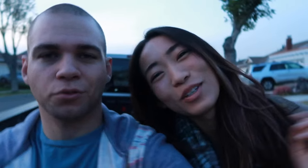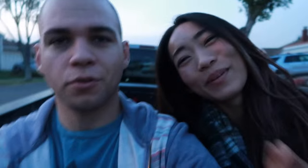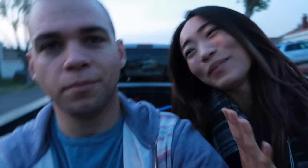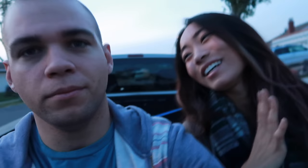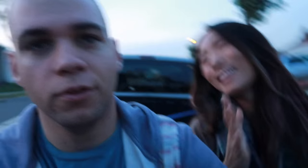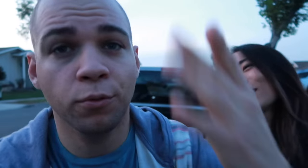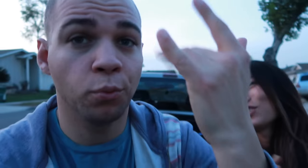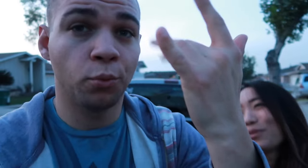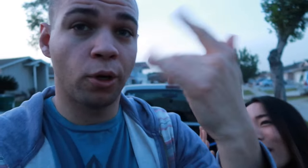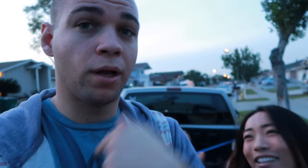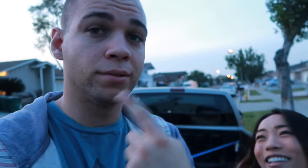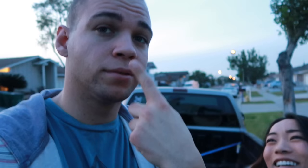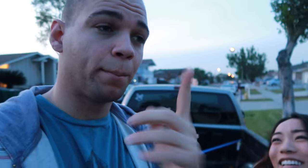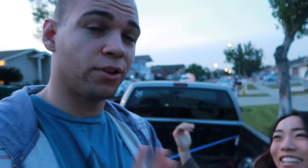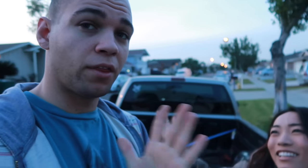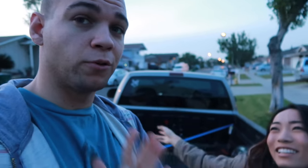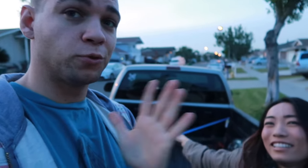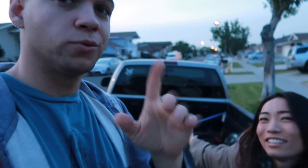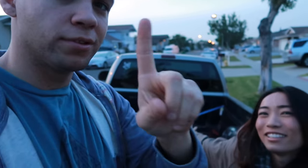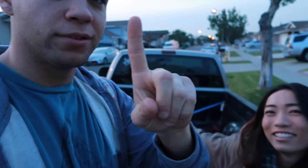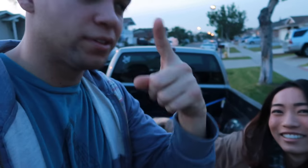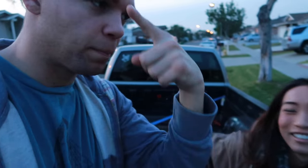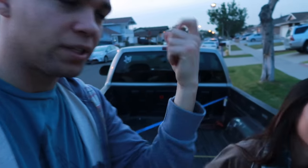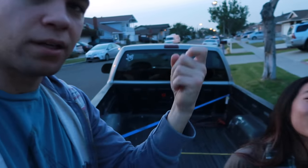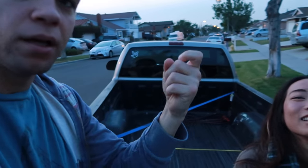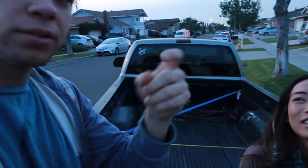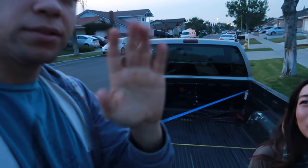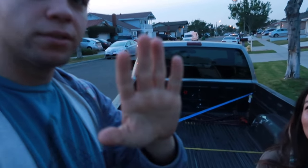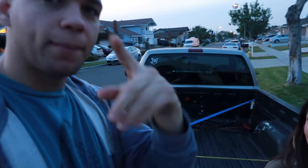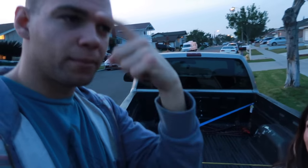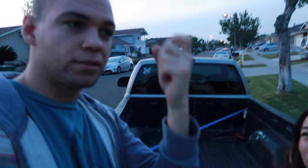You're going to make a luxury bed in here why i said it will be a luxury: because. because